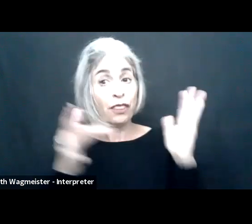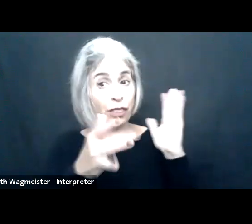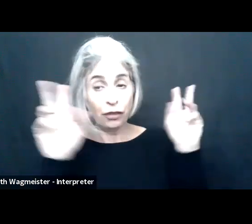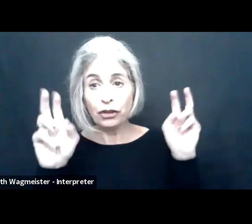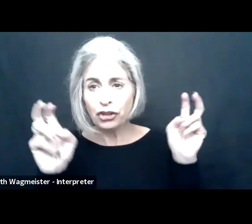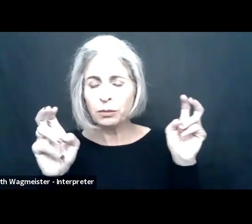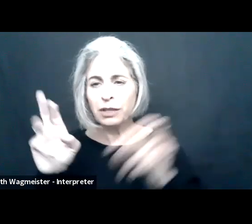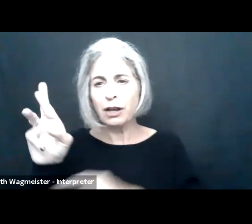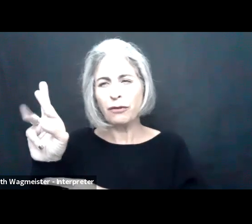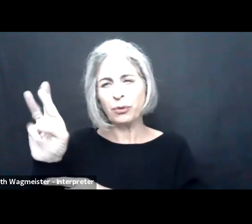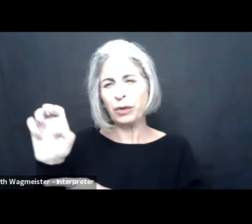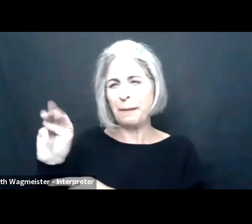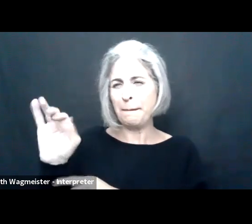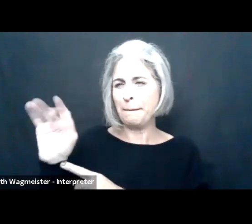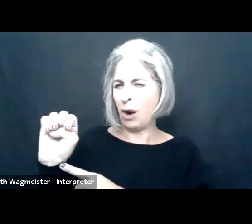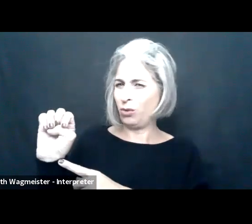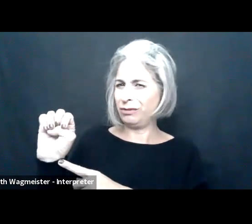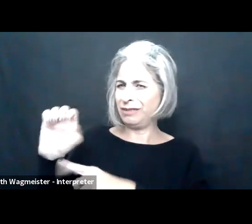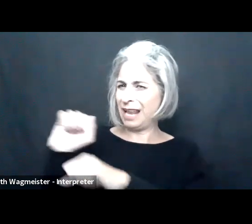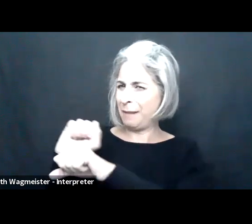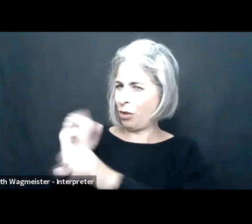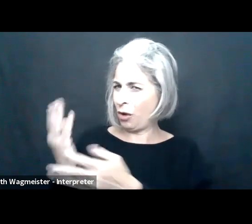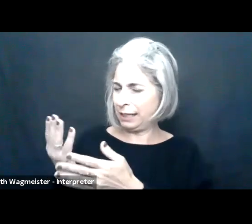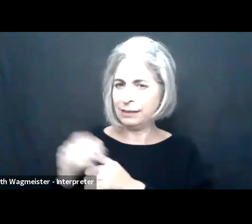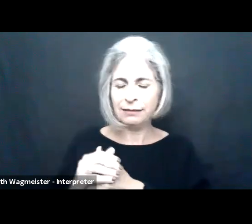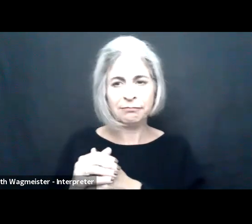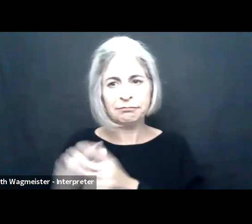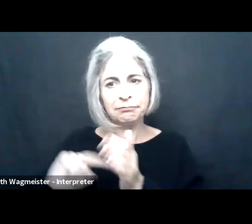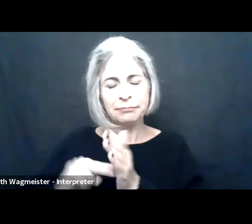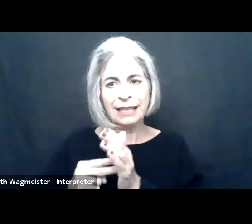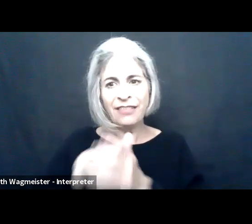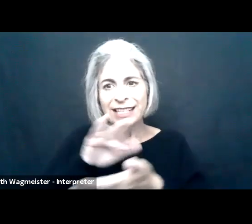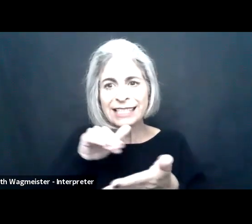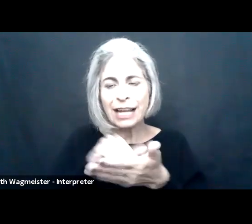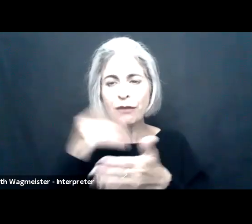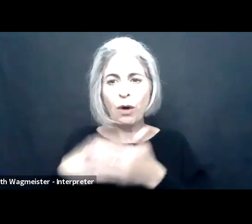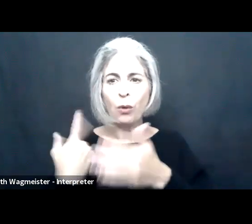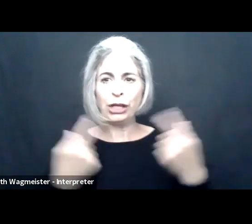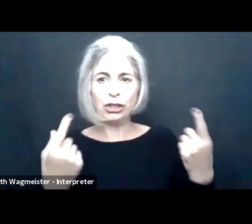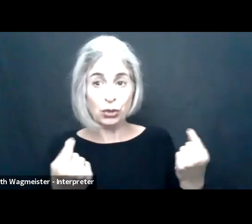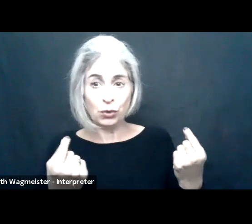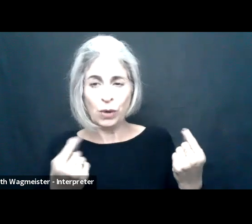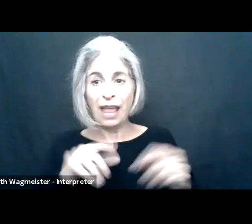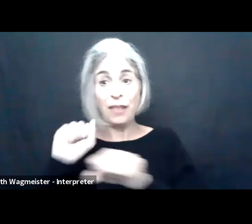broadband and now common technology and telecoms. And even the terminology, a remote employee signaled that the office is the